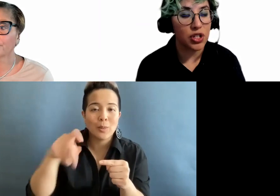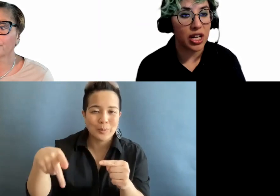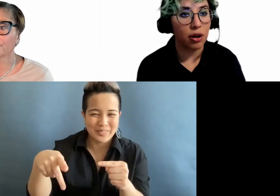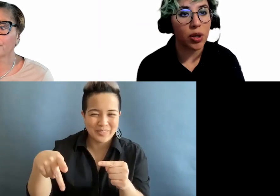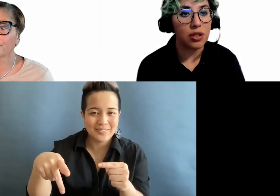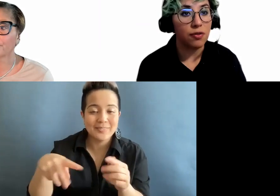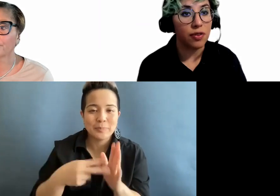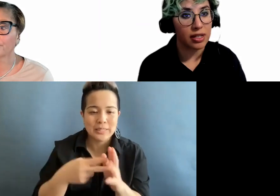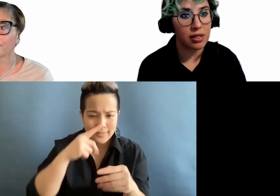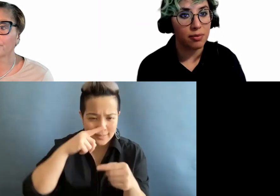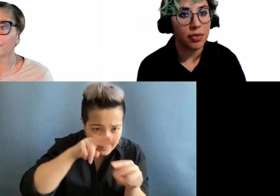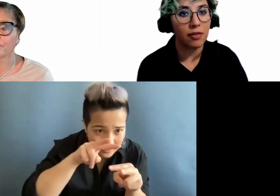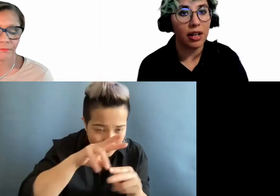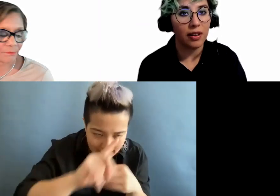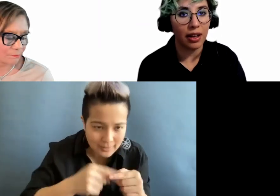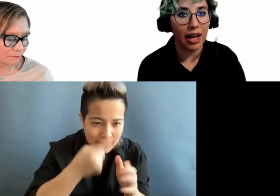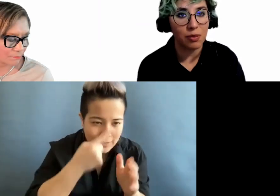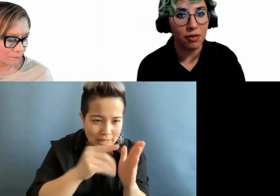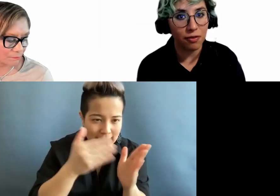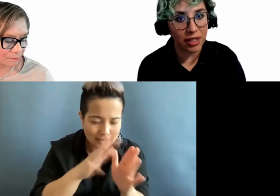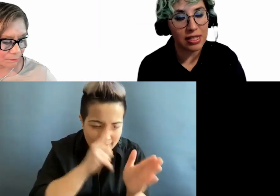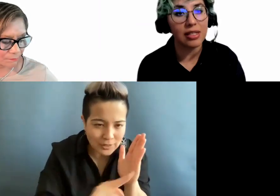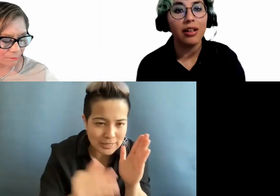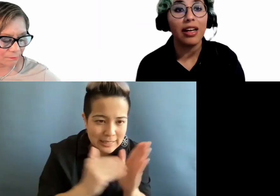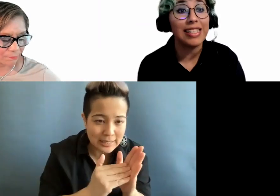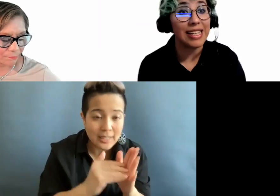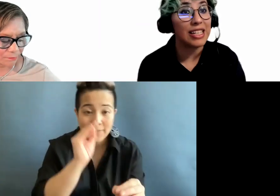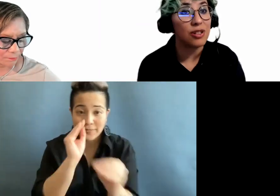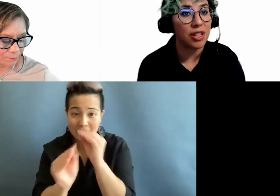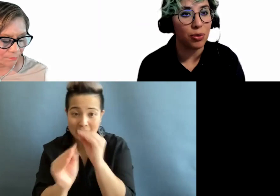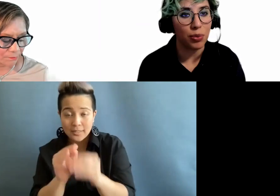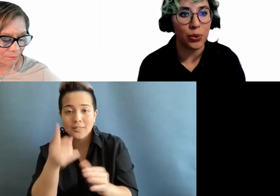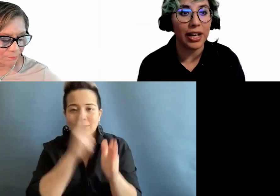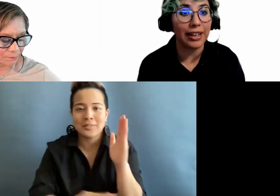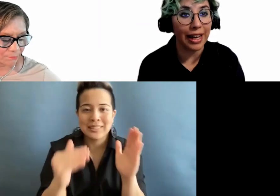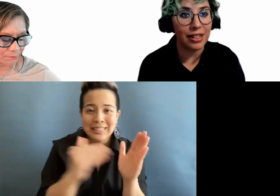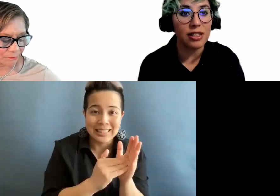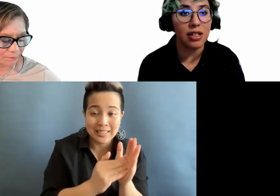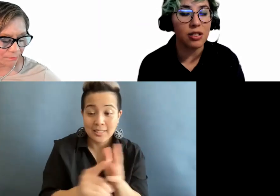check once you've fixed. If anything has been fixed, it does need to be reviewed again just to